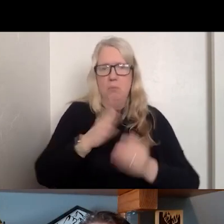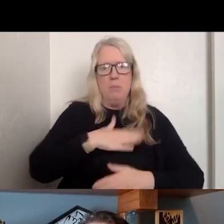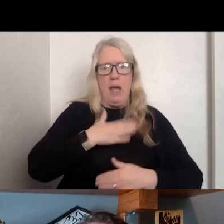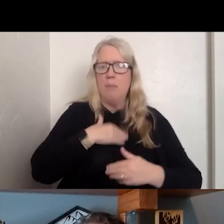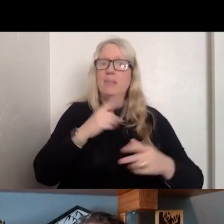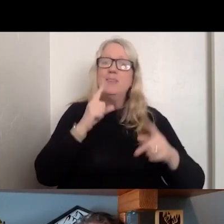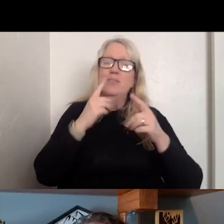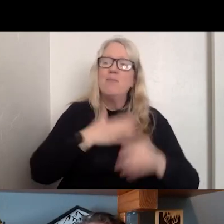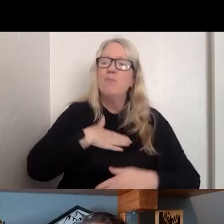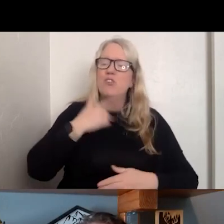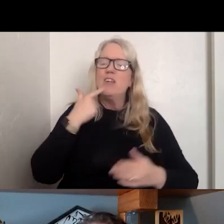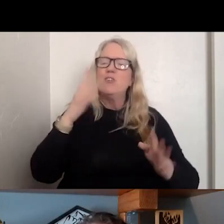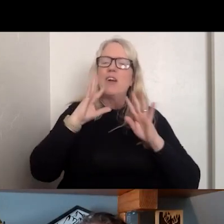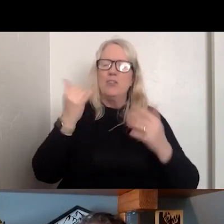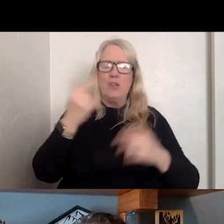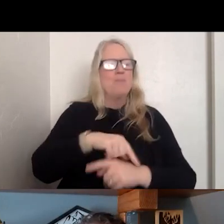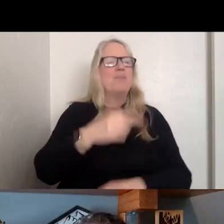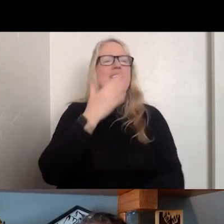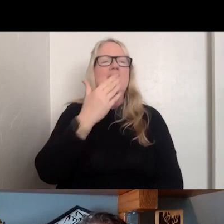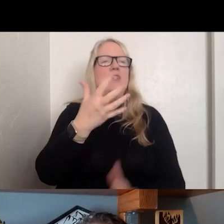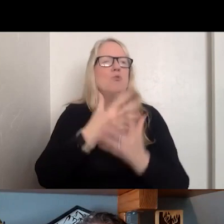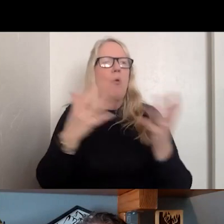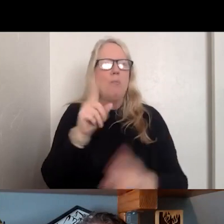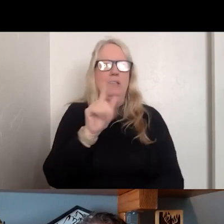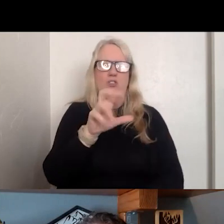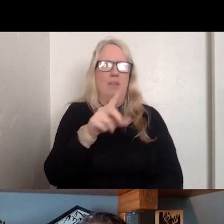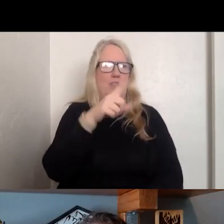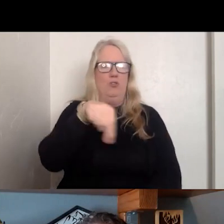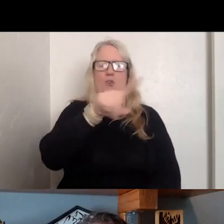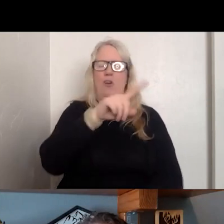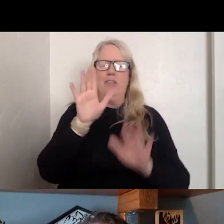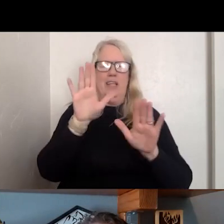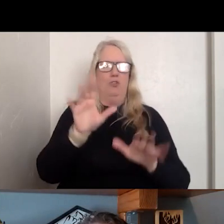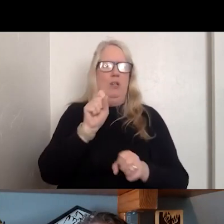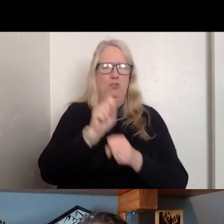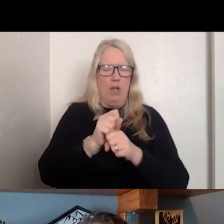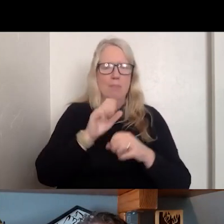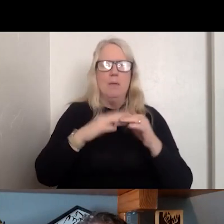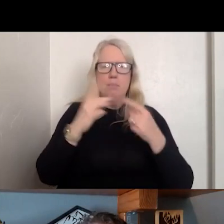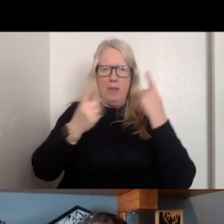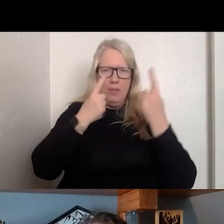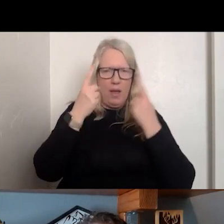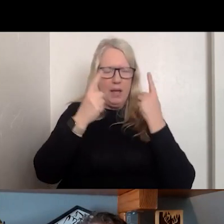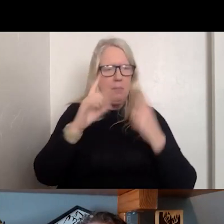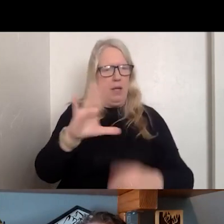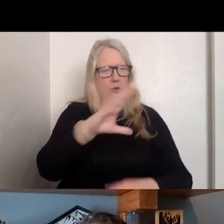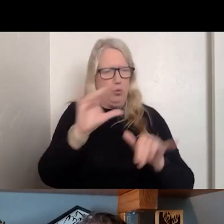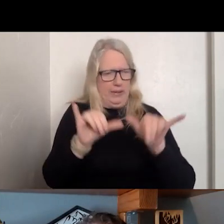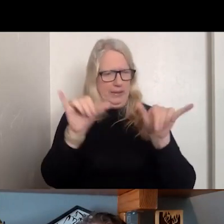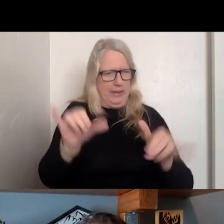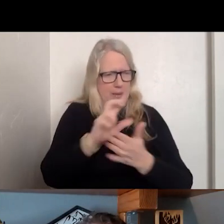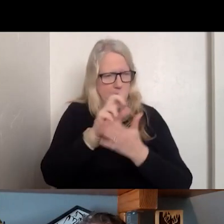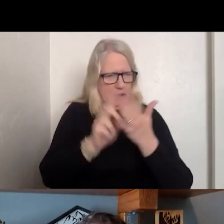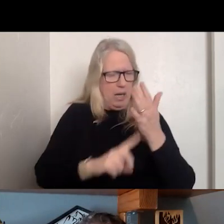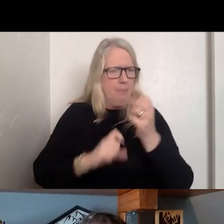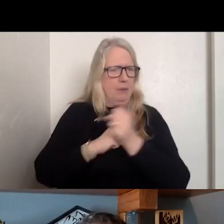: THANK YOU SO MUCH. I THINK YOU ALL HAVE BEEN THOUGHTFUL AROUND THAT DESIGN AND STRUCTURE AND HOW MEDICAID CAN COME ALONG.